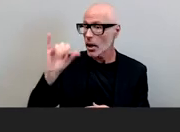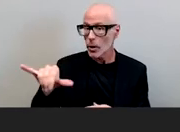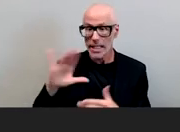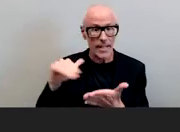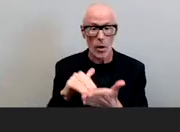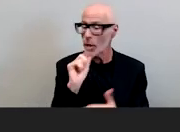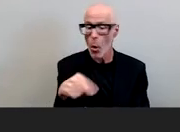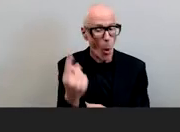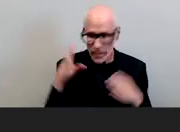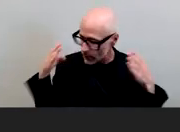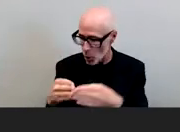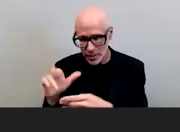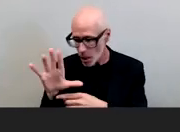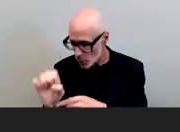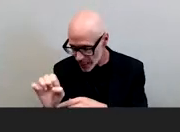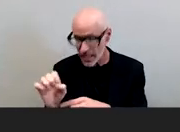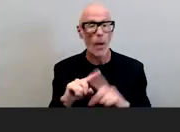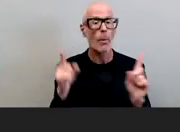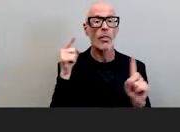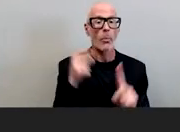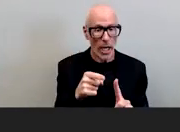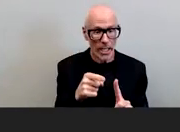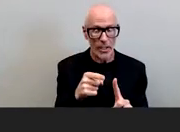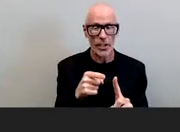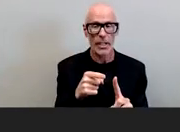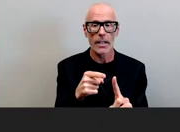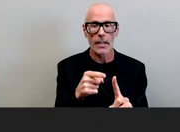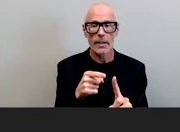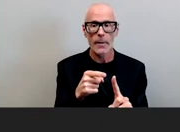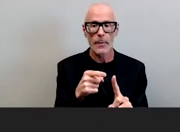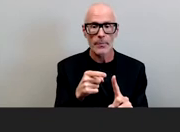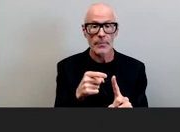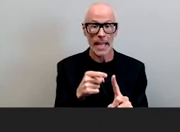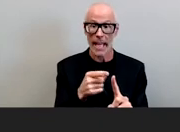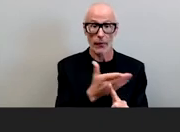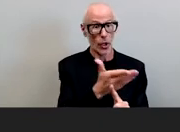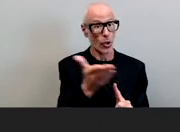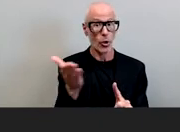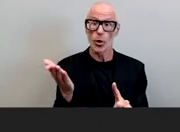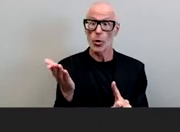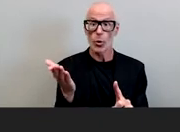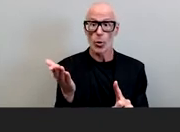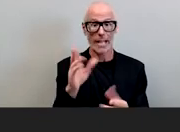do other forms of equity but the point here right is that if you are going to jump as an institution